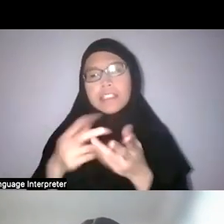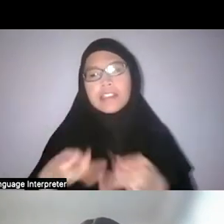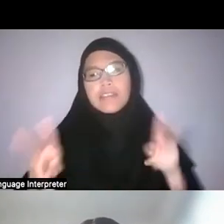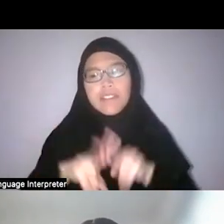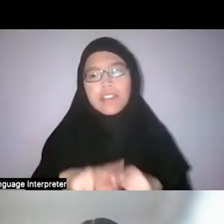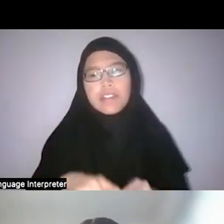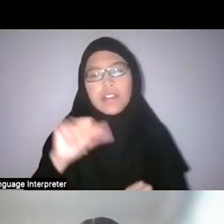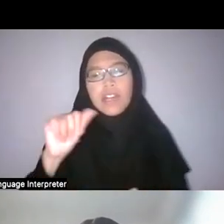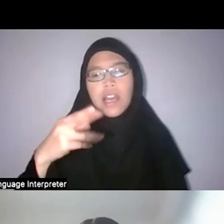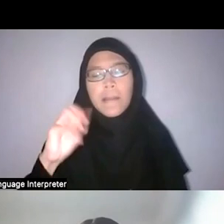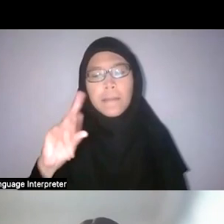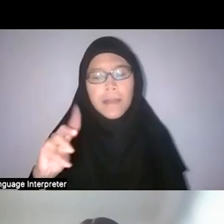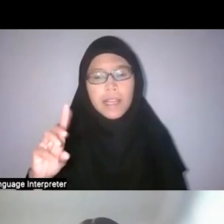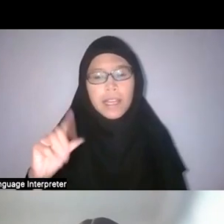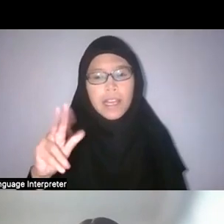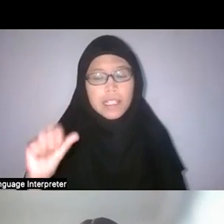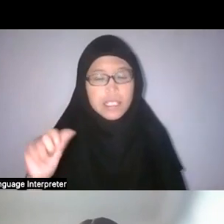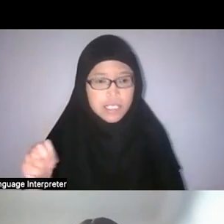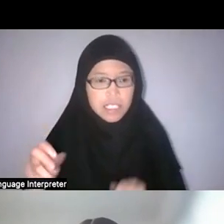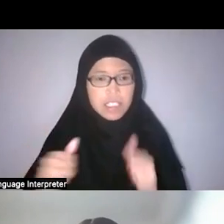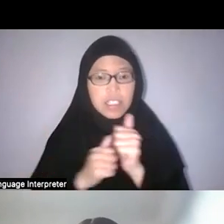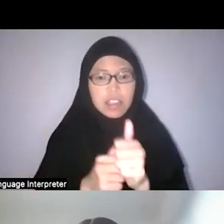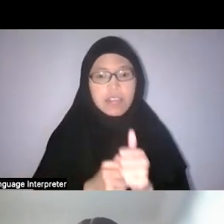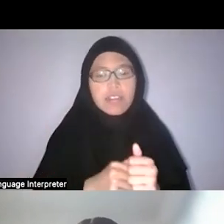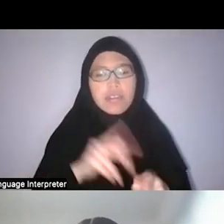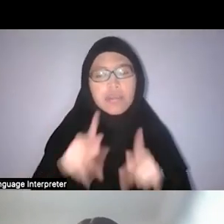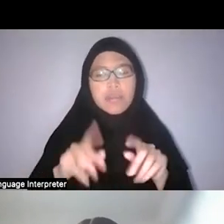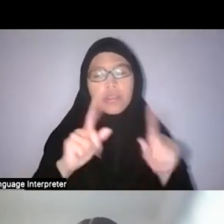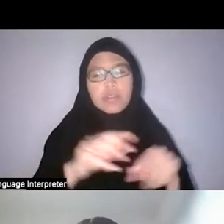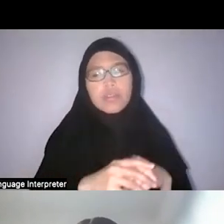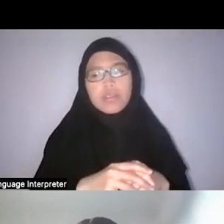to Malaysian jungles and persuaded farmers there to cultivate rubber seeds.